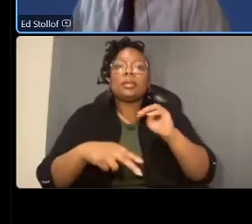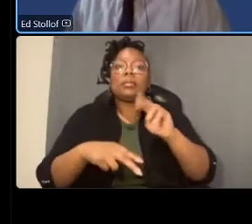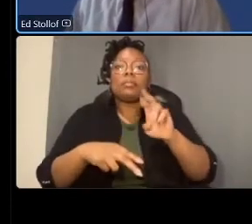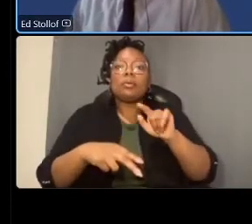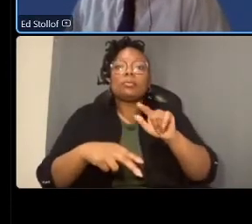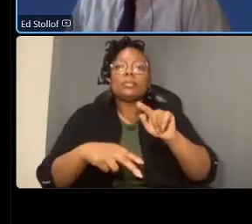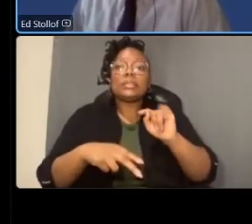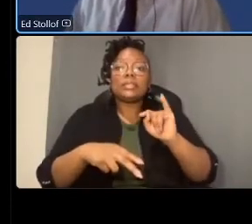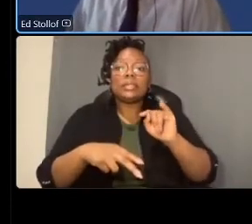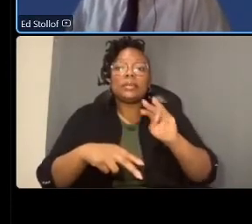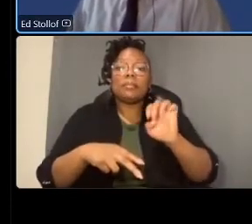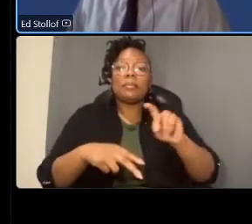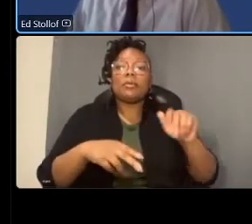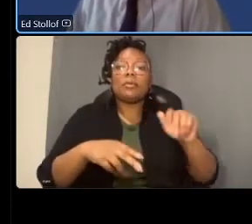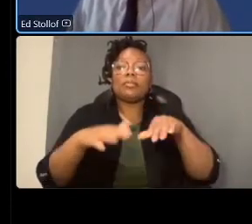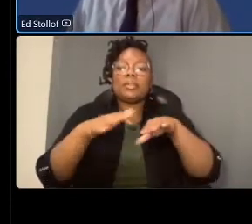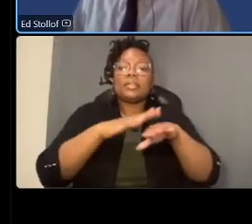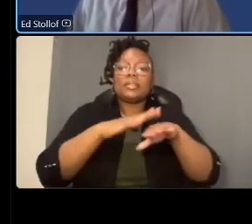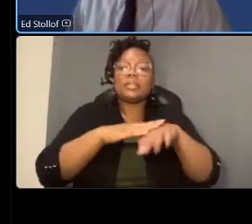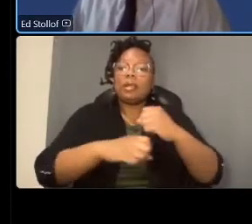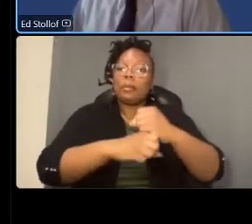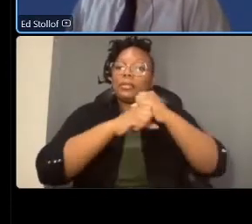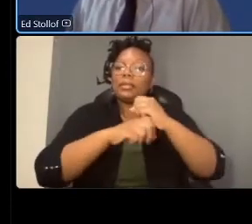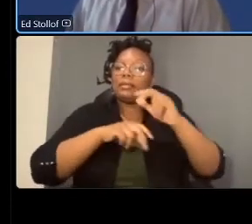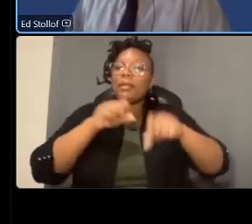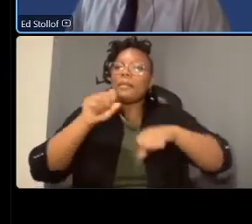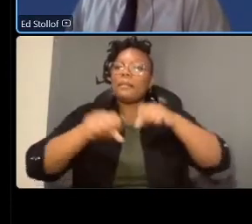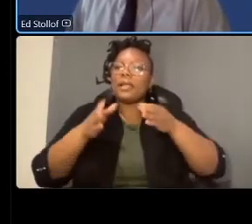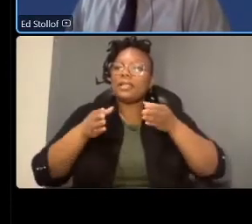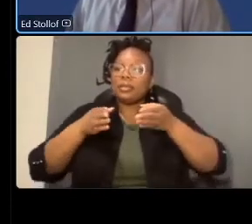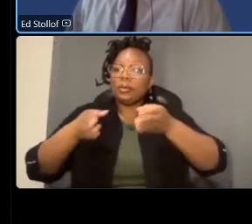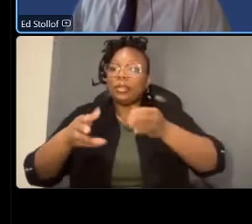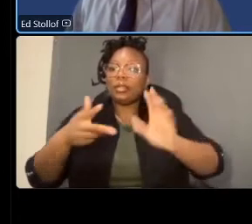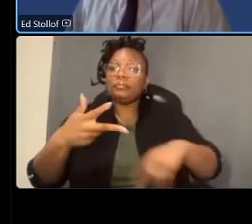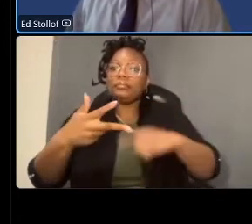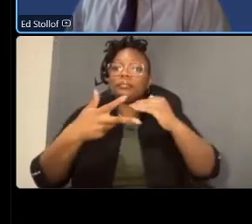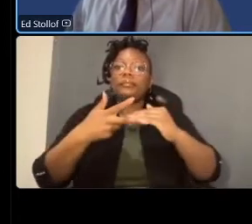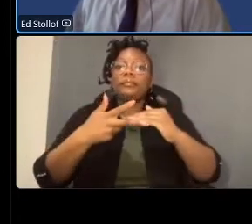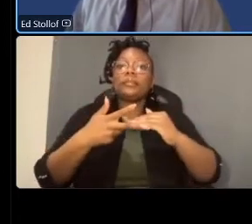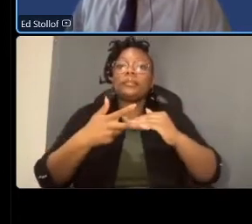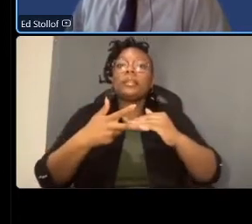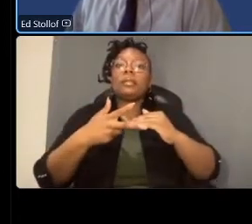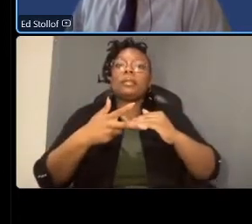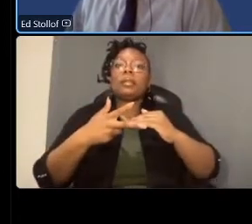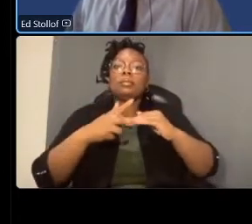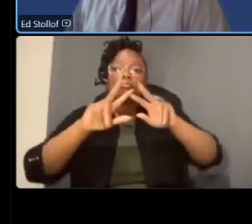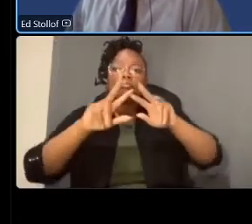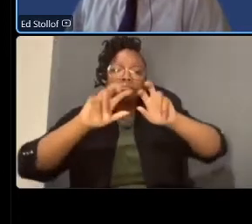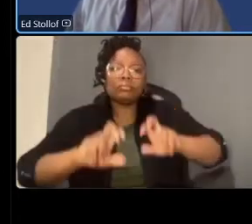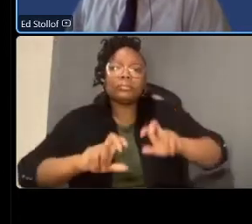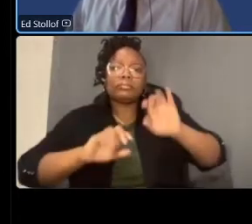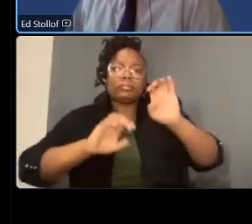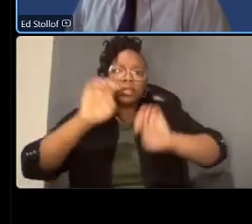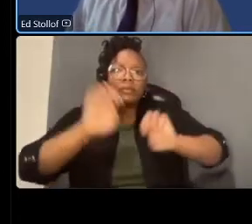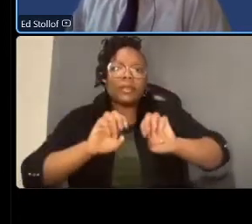a protected bicycle lane and three to assess the feasibility of removing the reversible lane